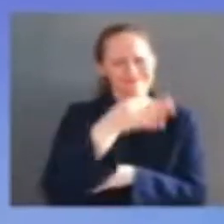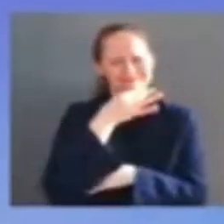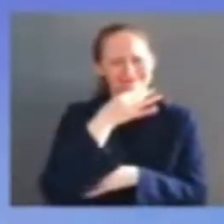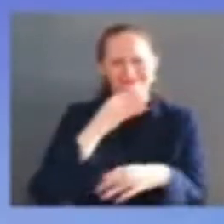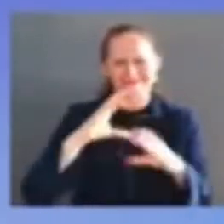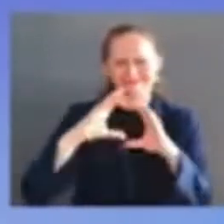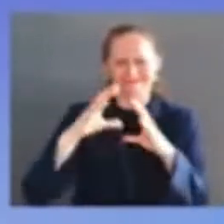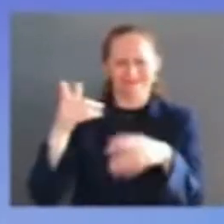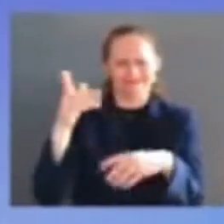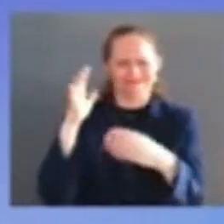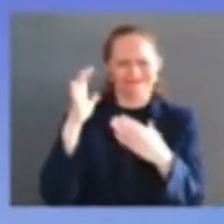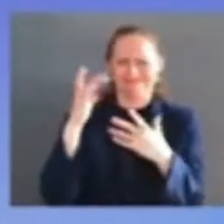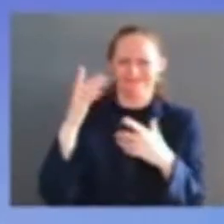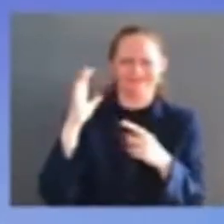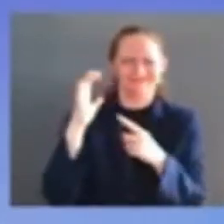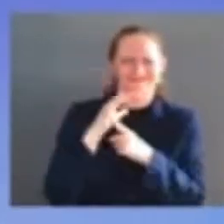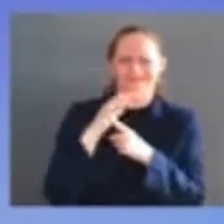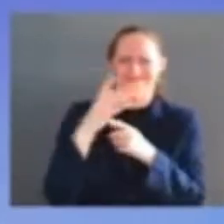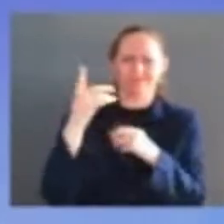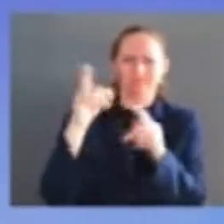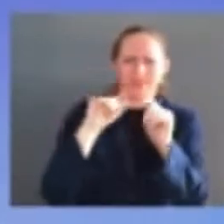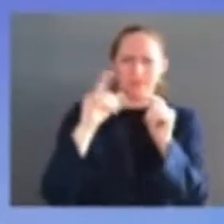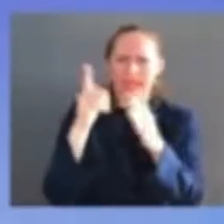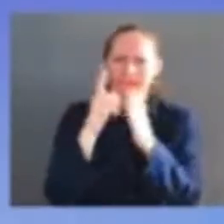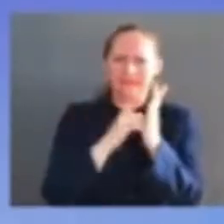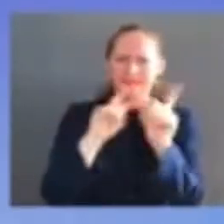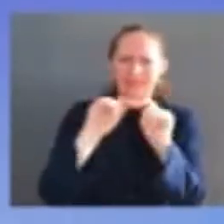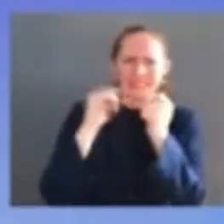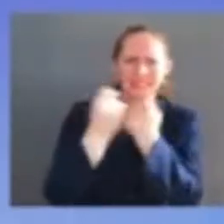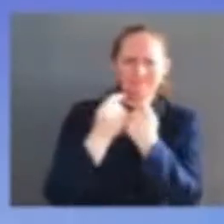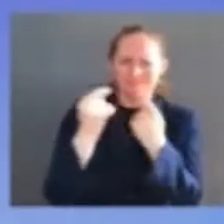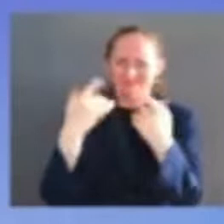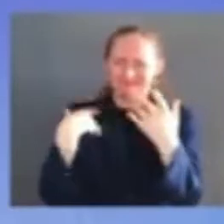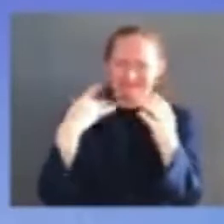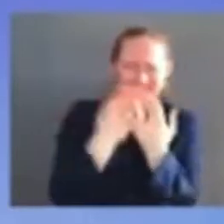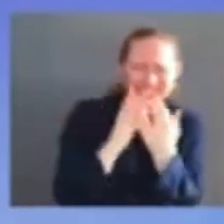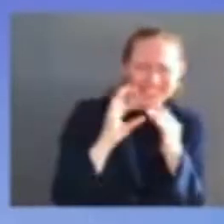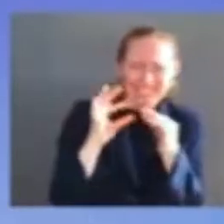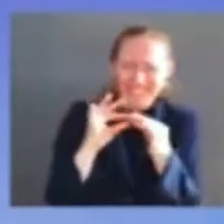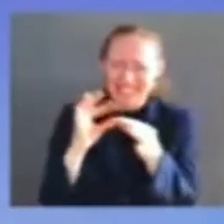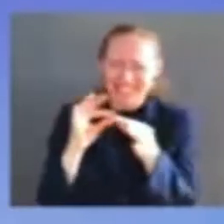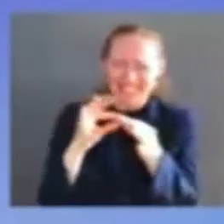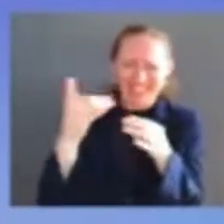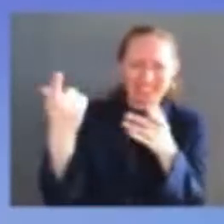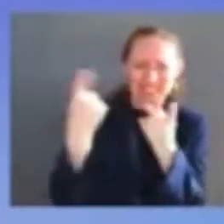required to ensure that i was well prepared for the rigors of this process and in record time